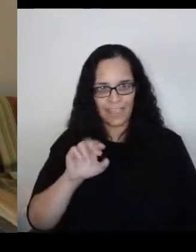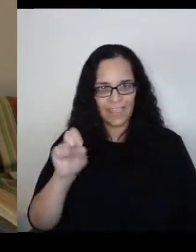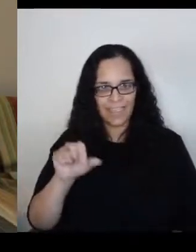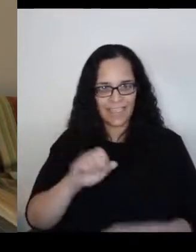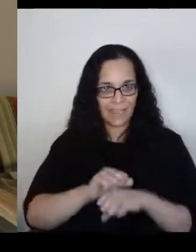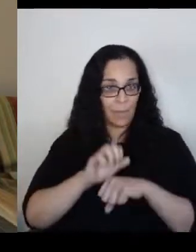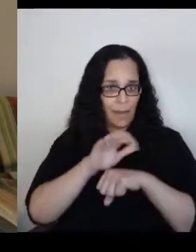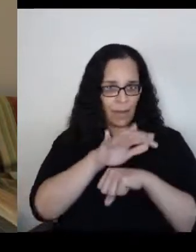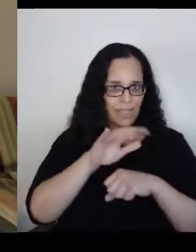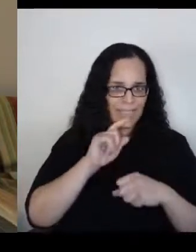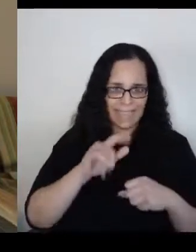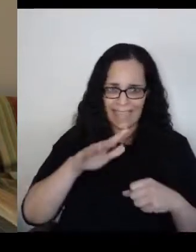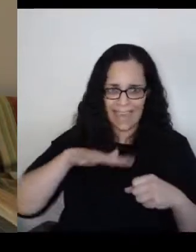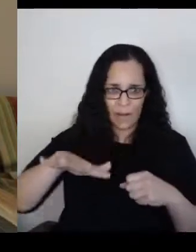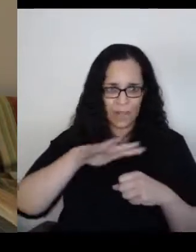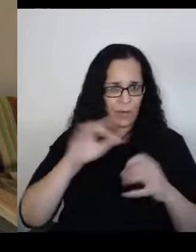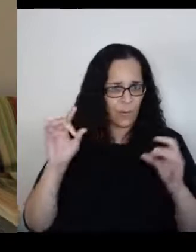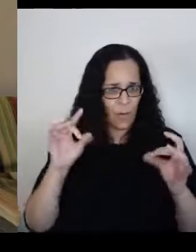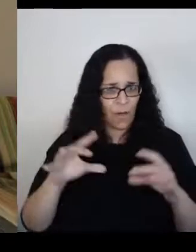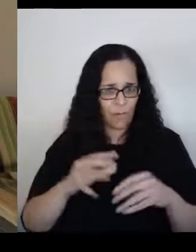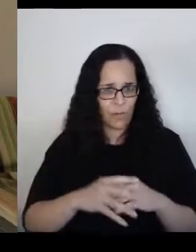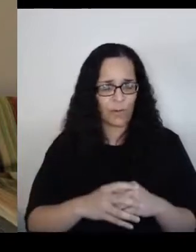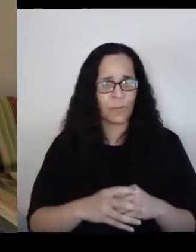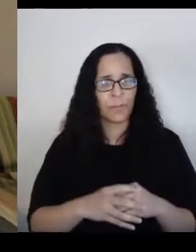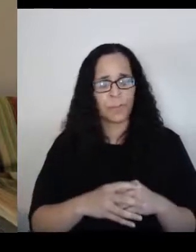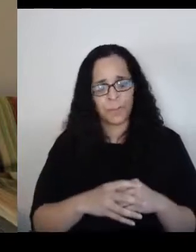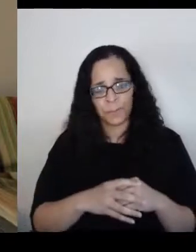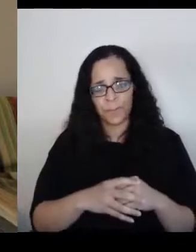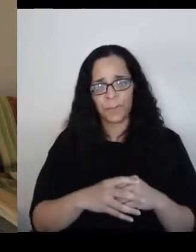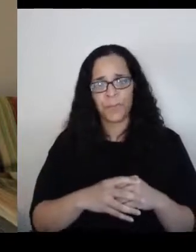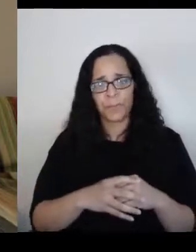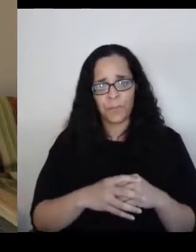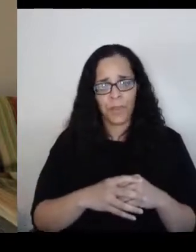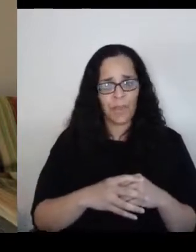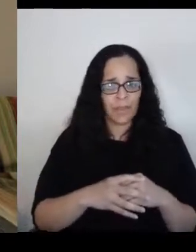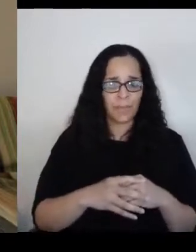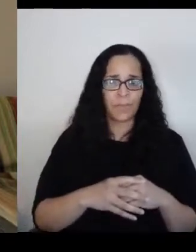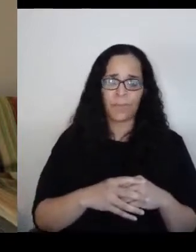and despite the efforts of my mother